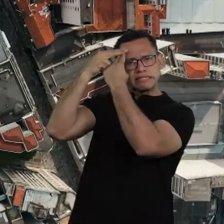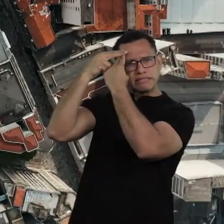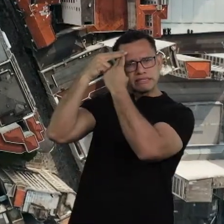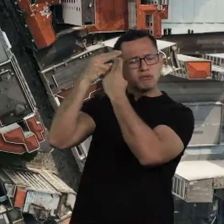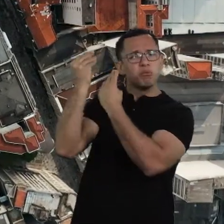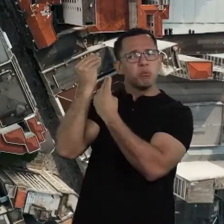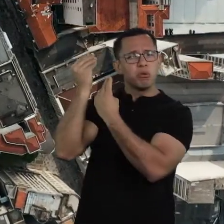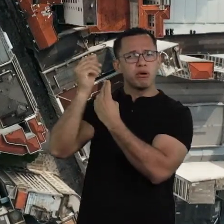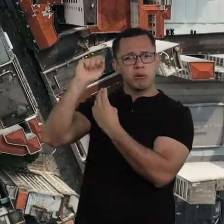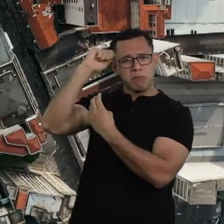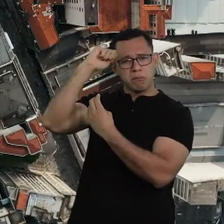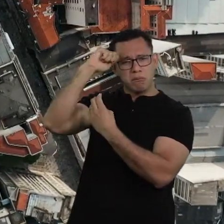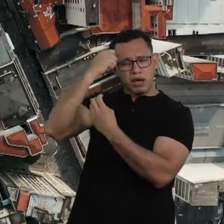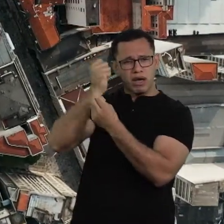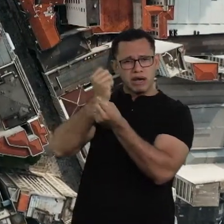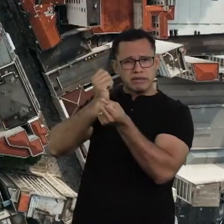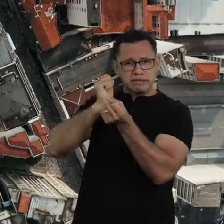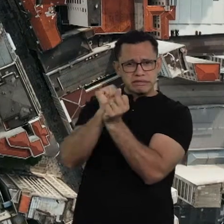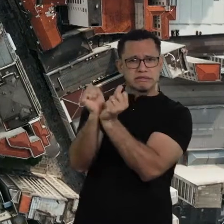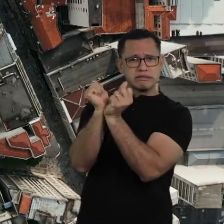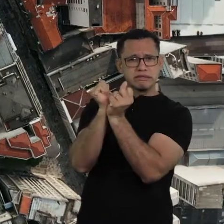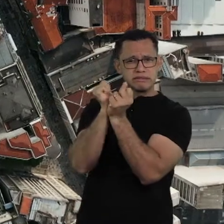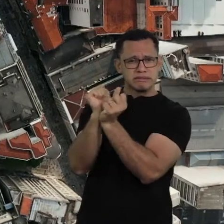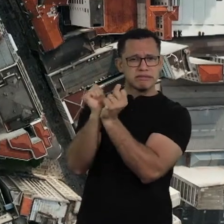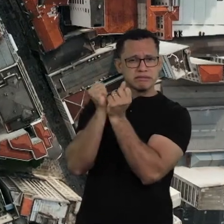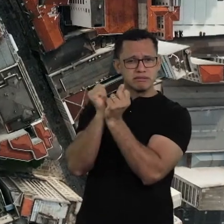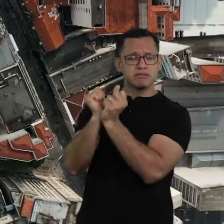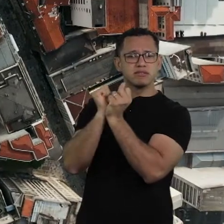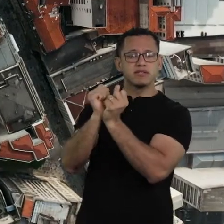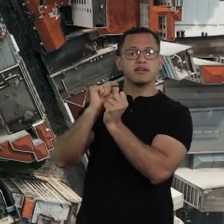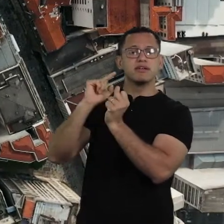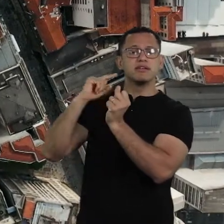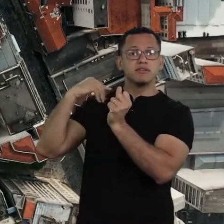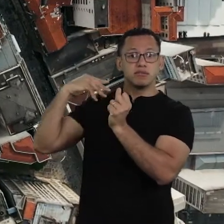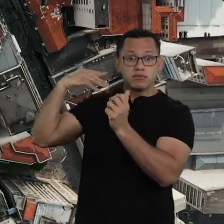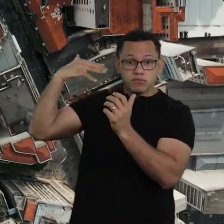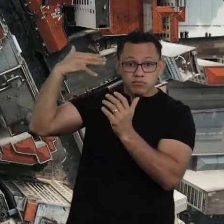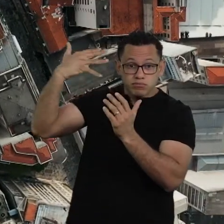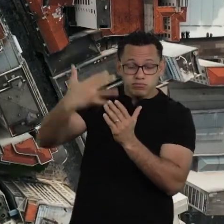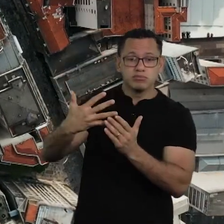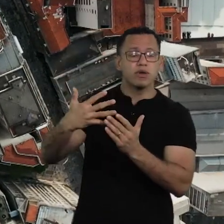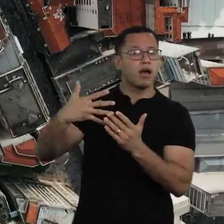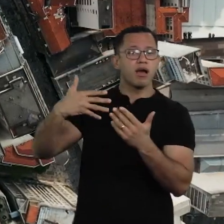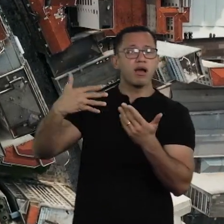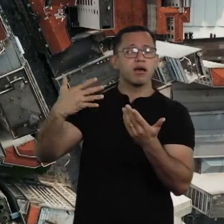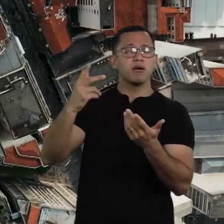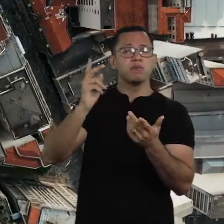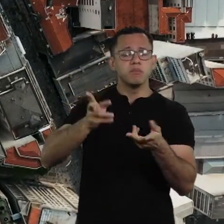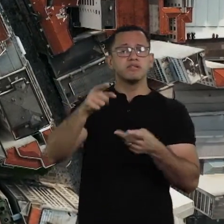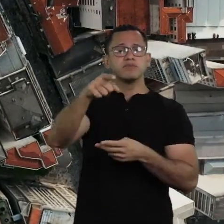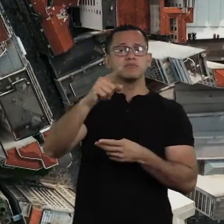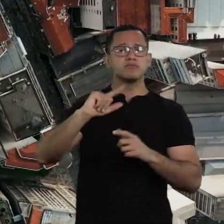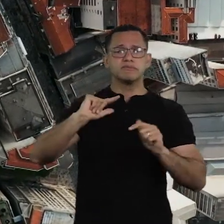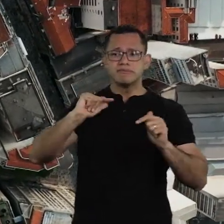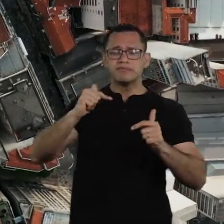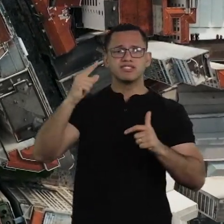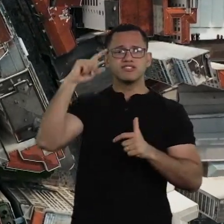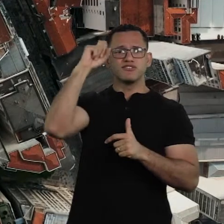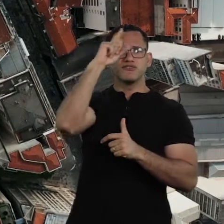which is slavery and how we still struggle to face this issue and to solve,